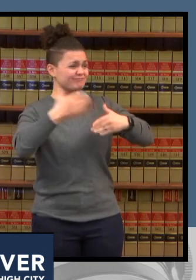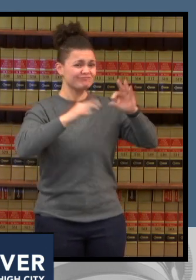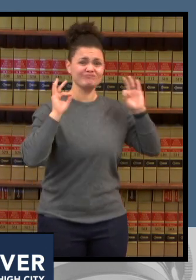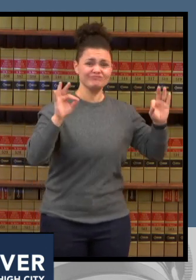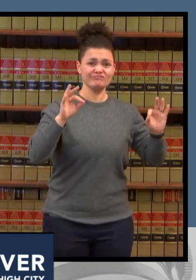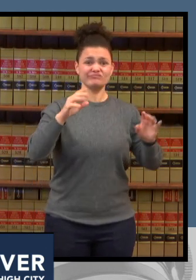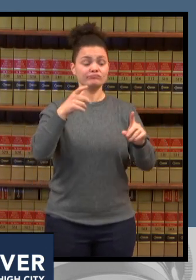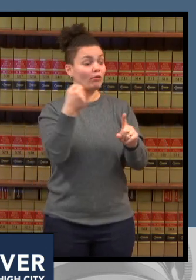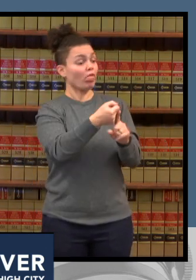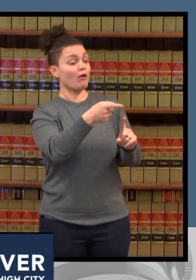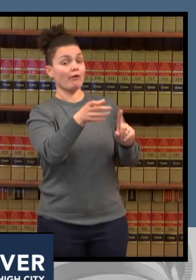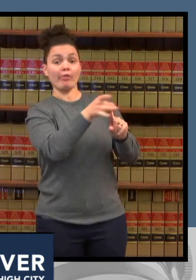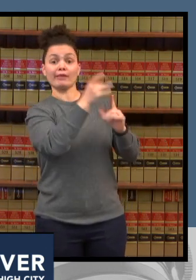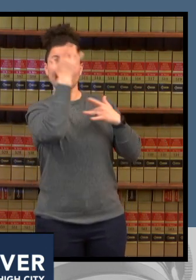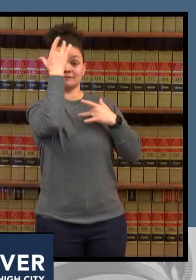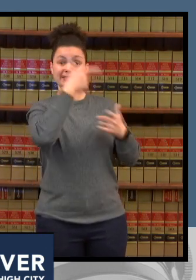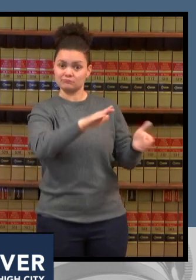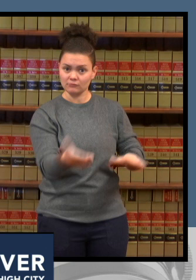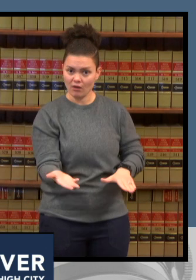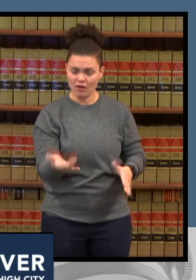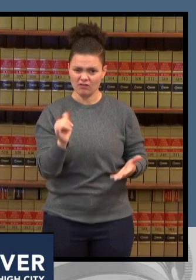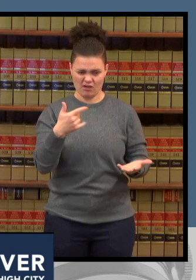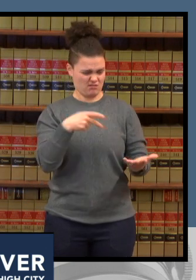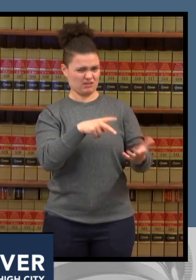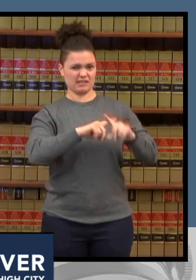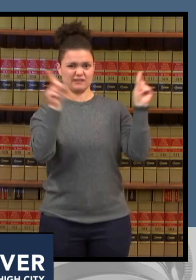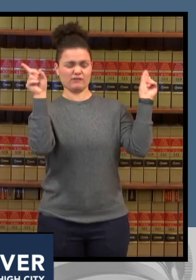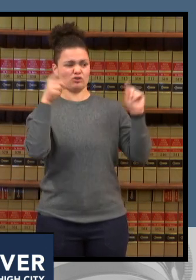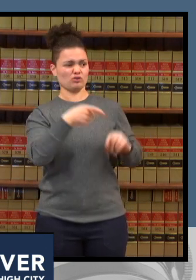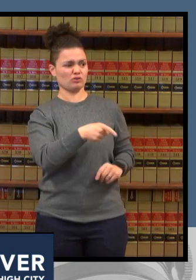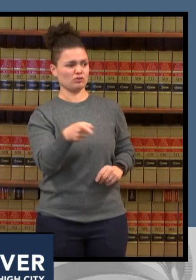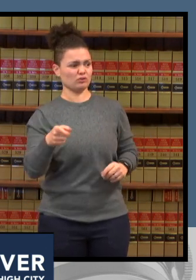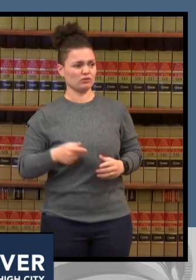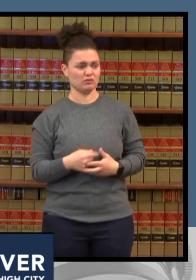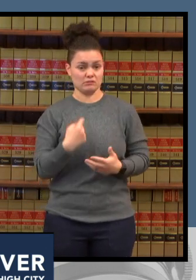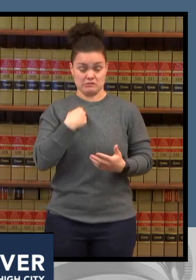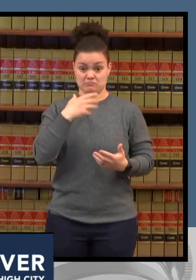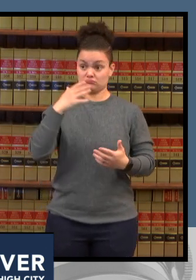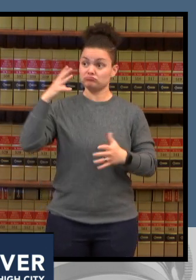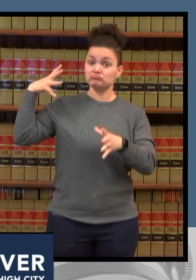if they are unvaccinated and if their breakthrough case again more likely to wind up in the hospital